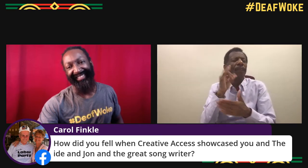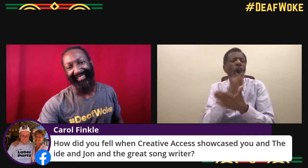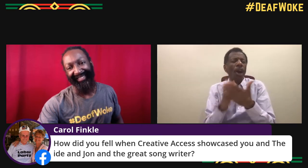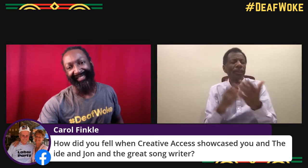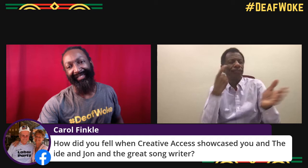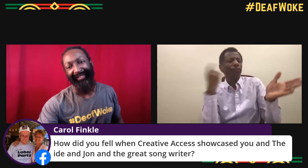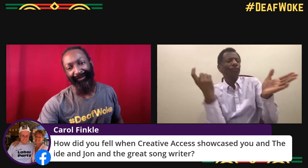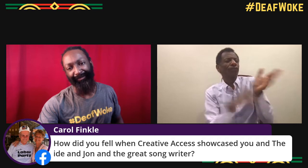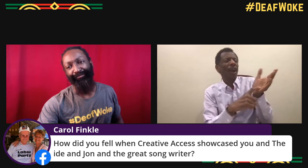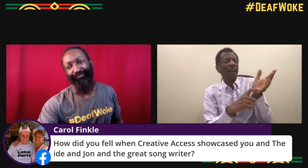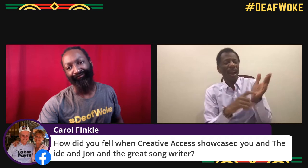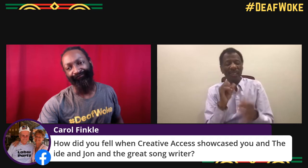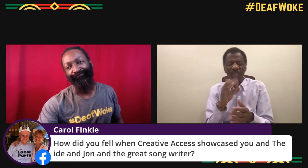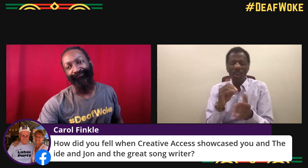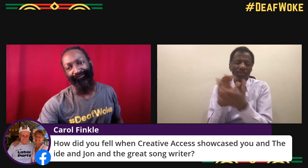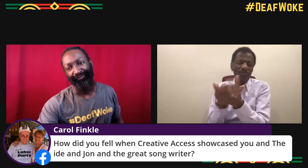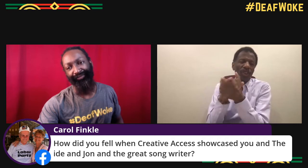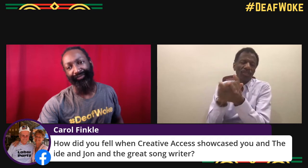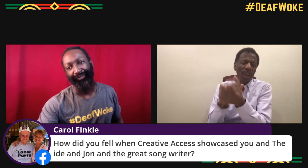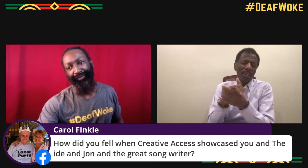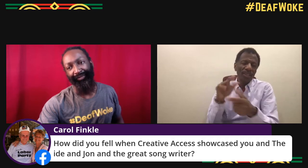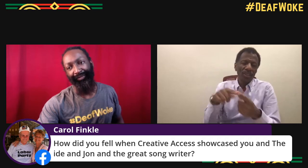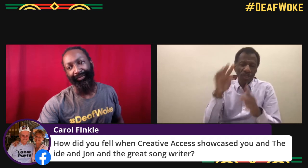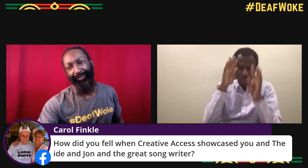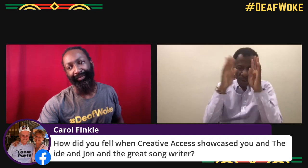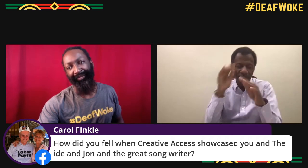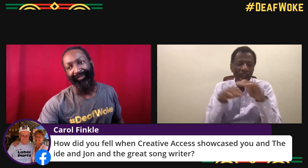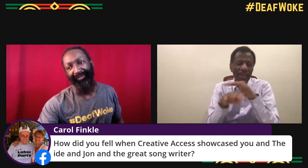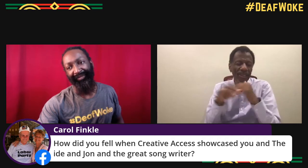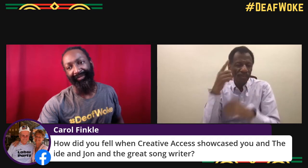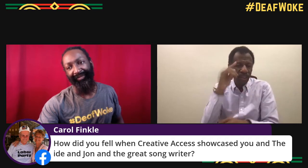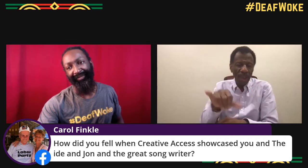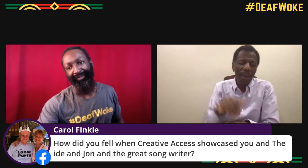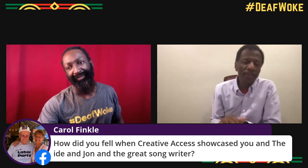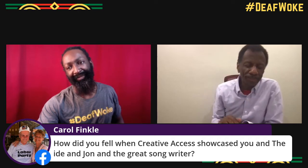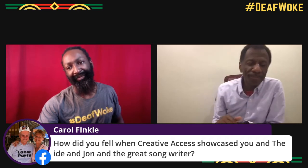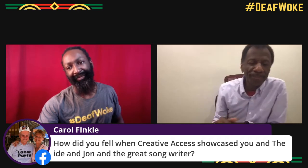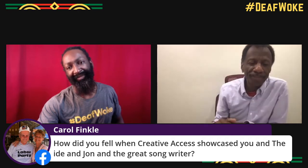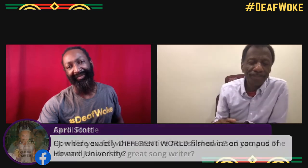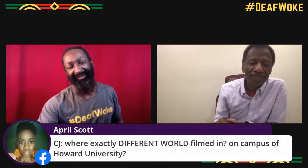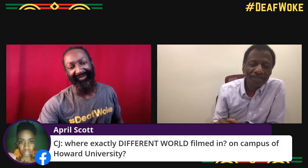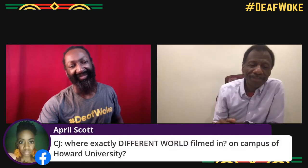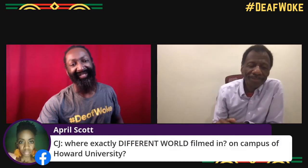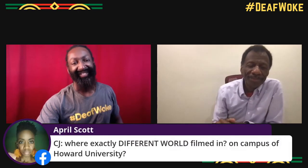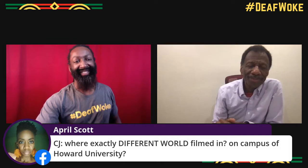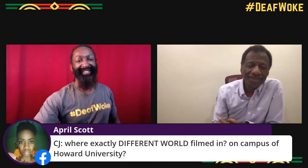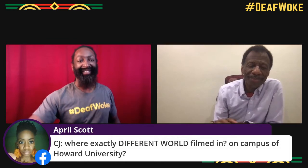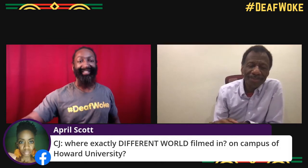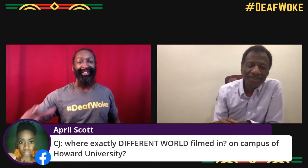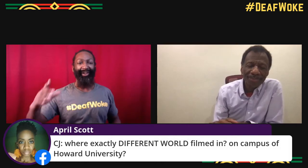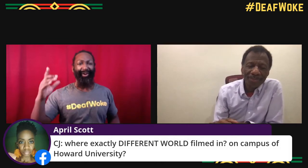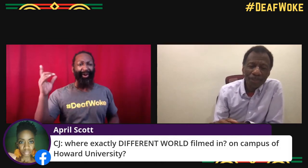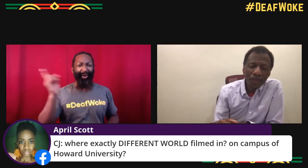Yeah, Creative Access has really helped artistry in being recognized. So I really appreciate it and thank you